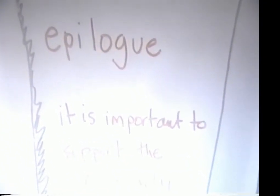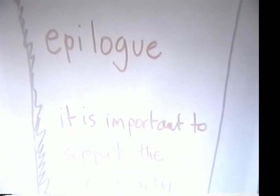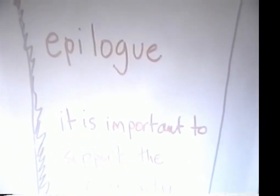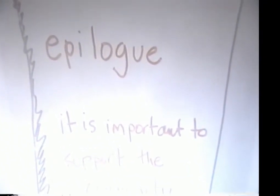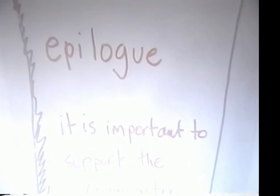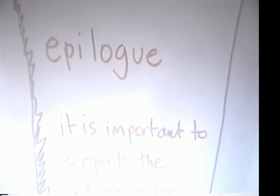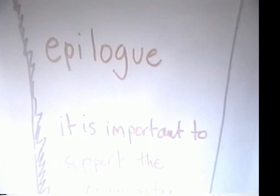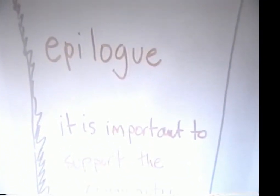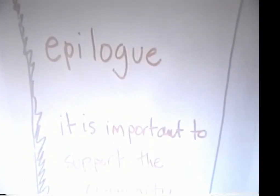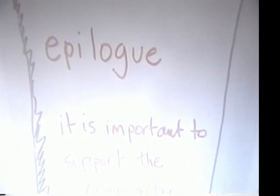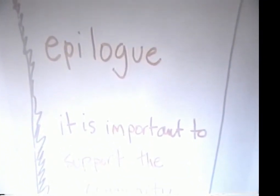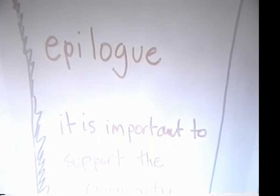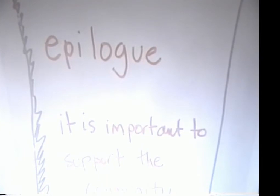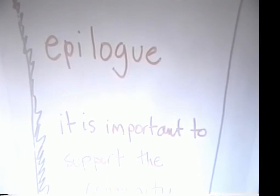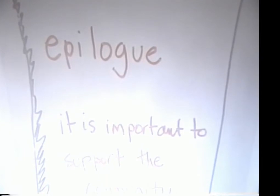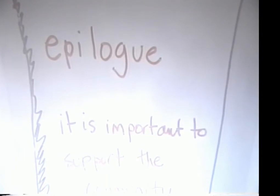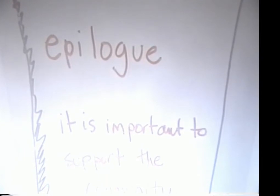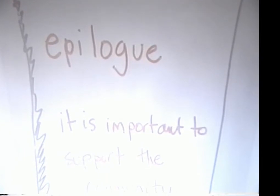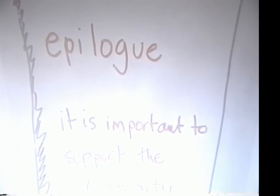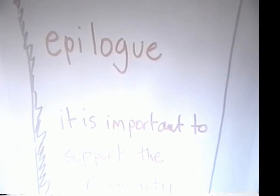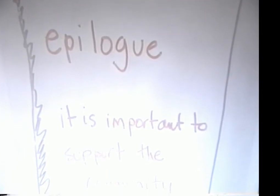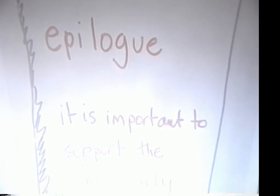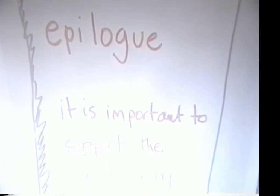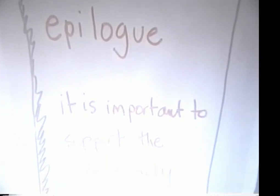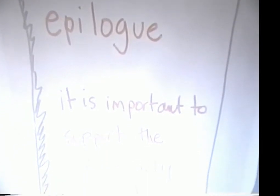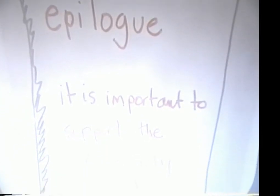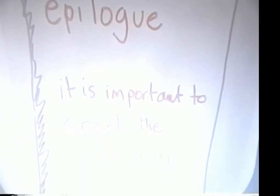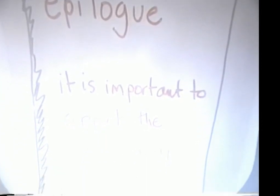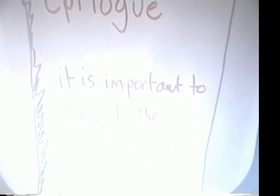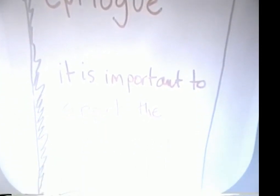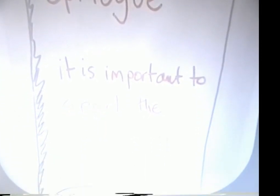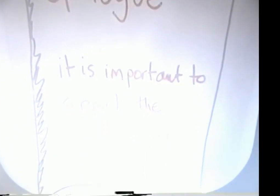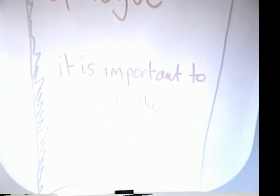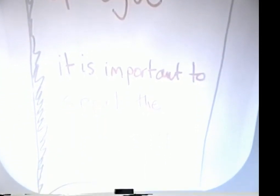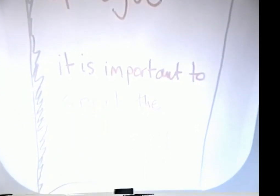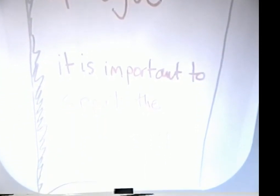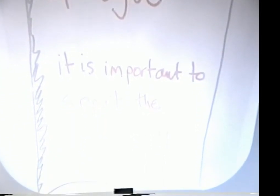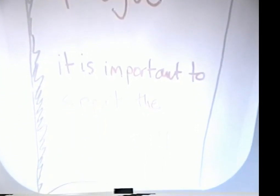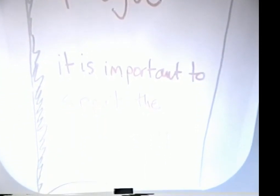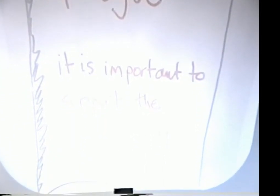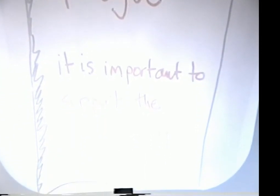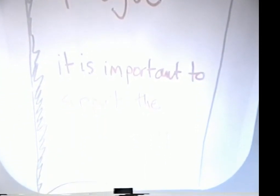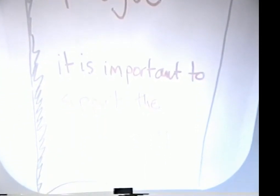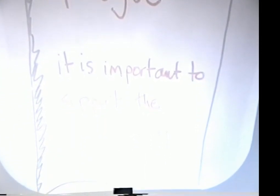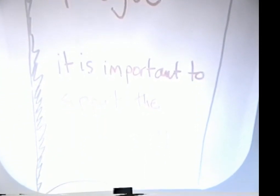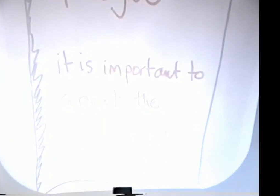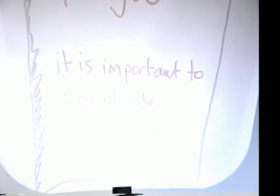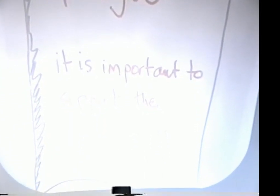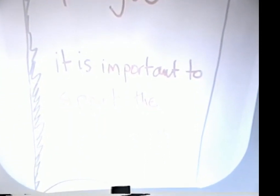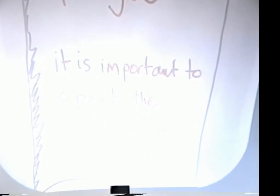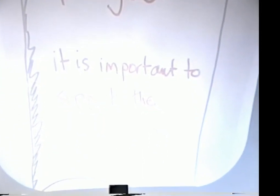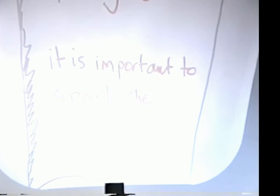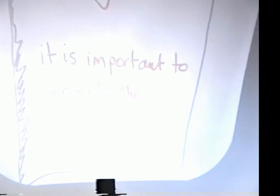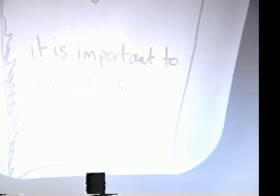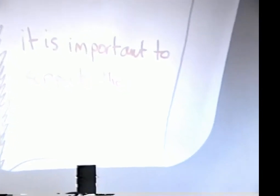OK, AND SO THE EPILOGUE. BUT IT'S VERY IMPORTANT TO SUPPORT YOUR COMMUNITY